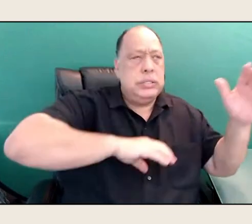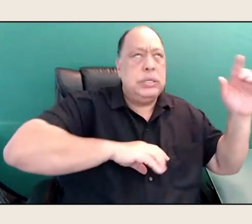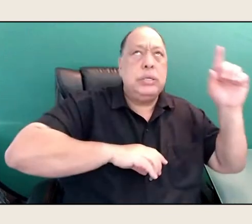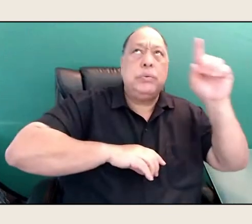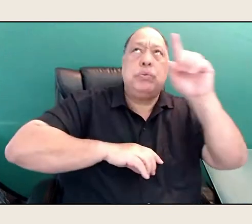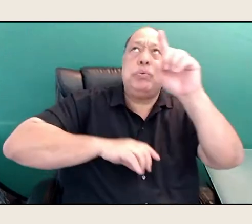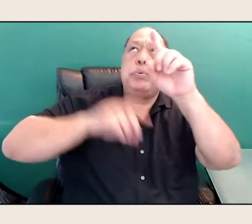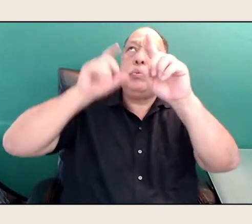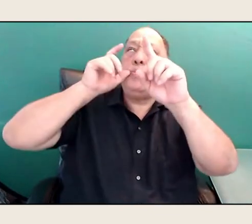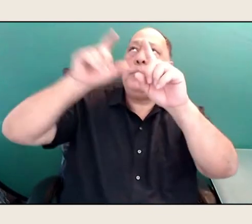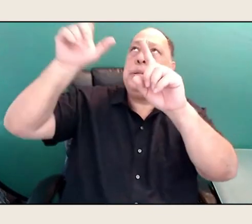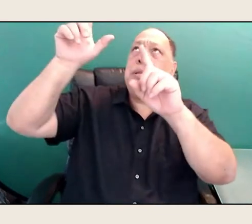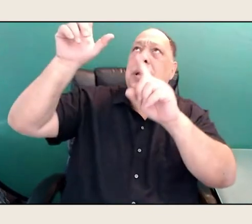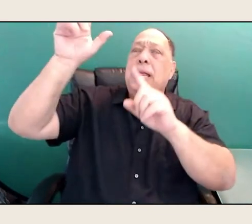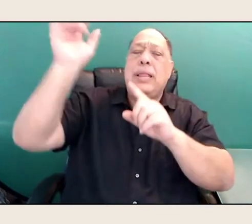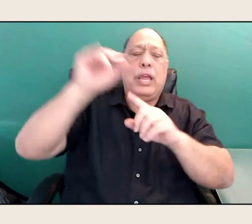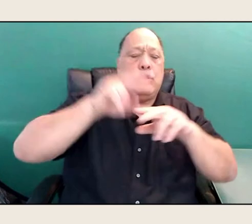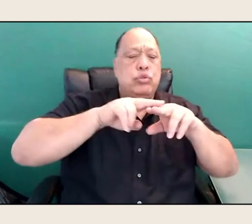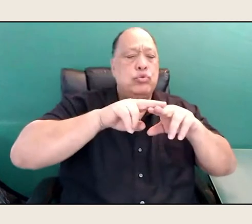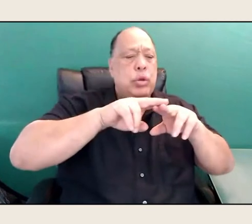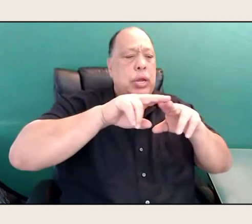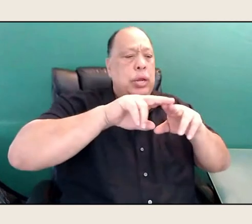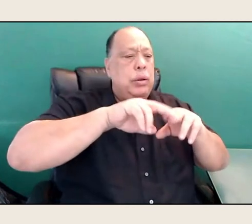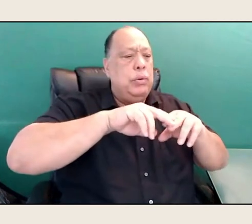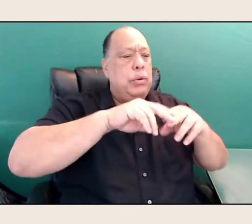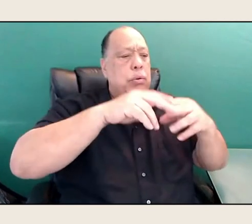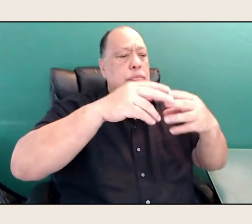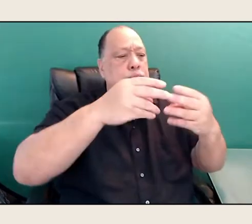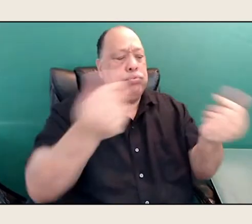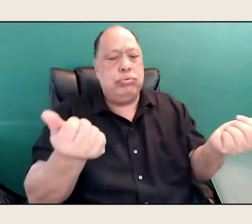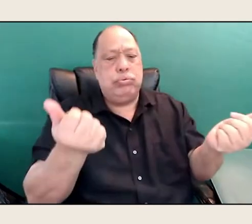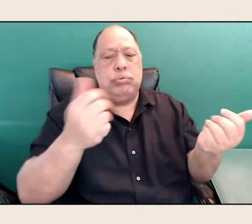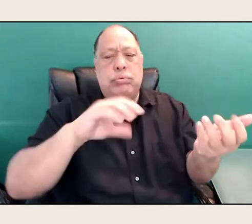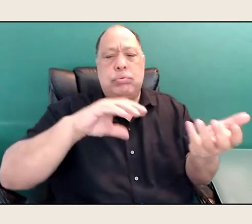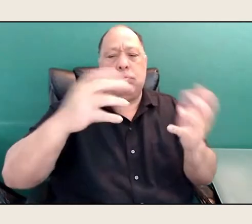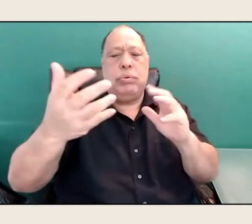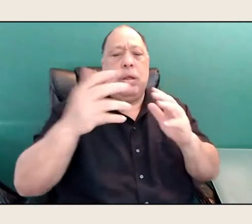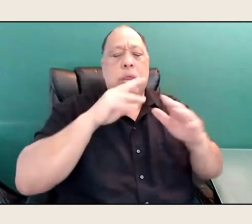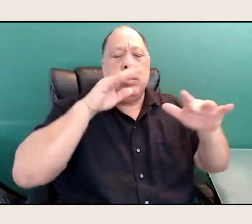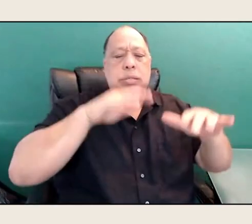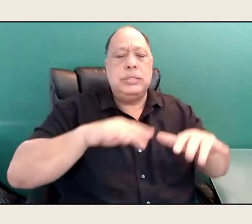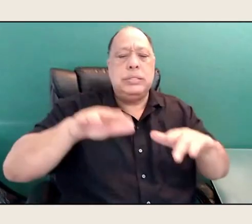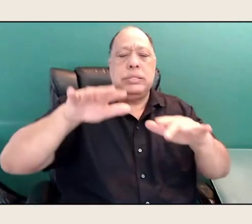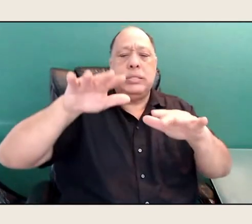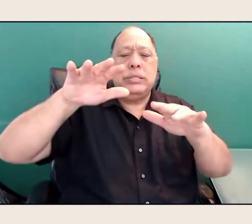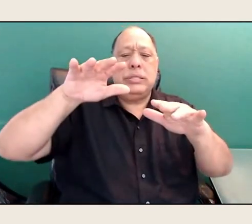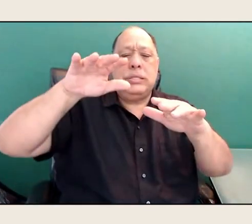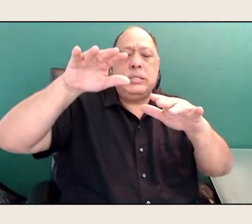"like a train blown free of its destination, "like a seed fallen where there is no chance of treason."